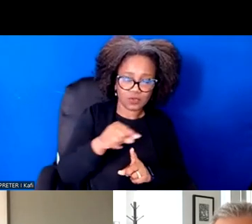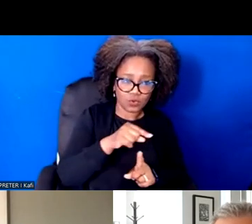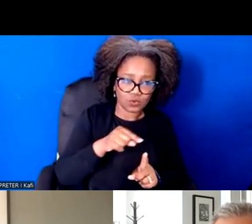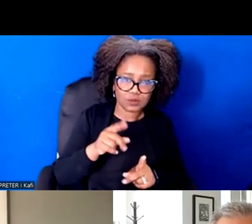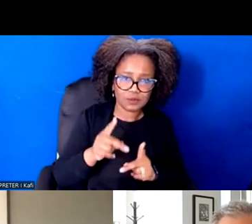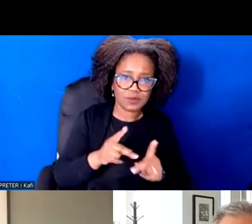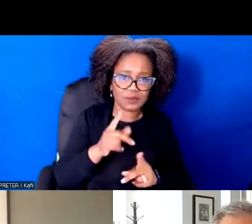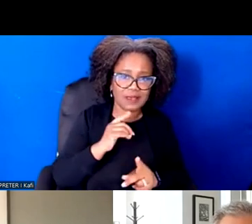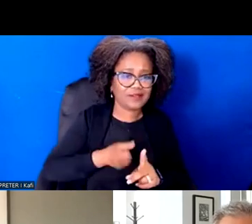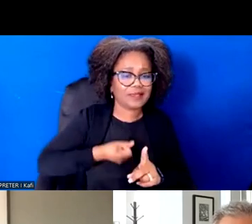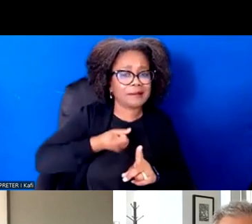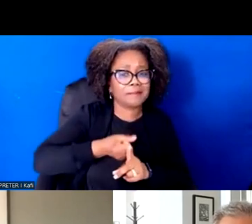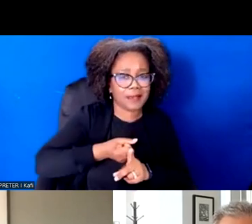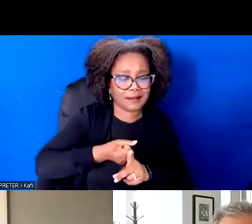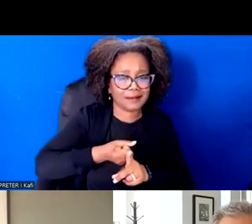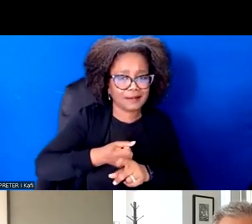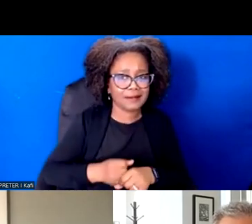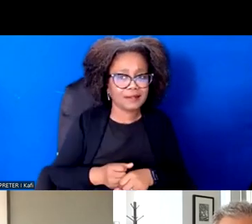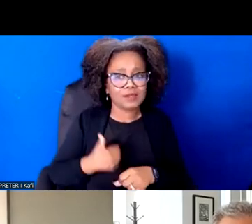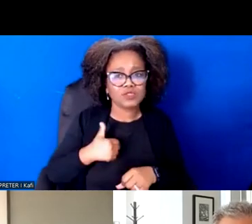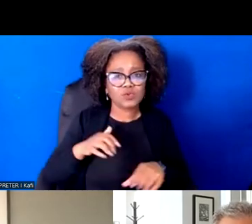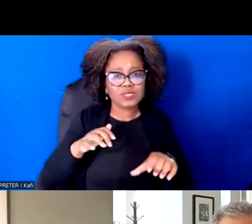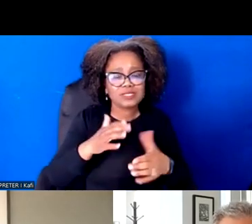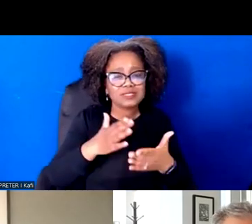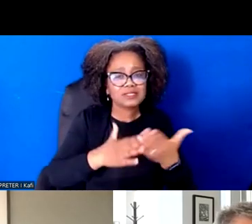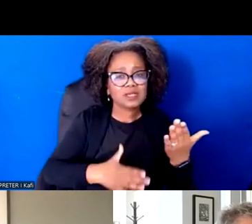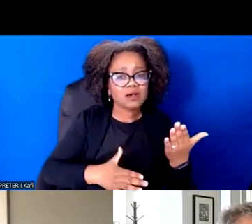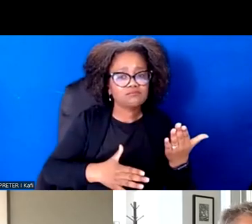So we did some research that actually tested the effectiveness of that message.